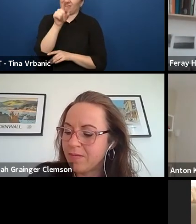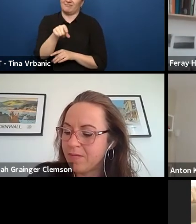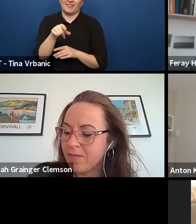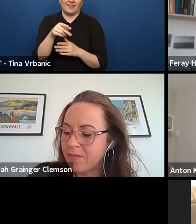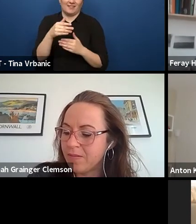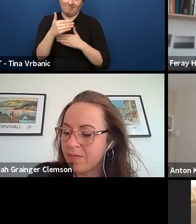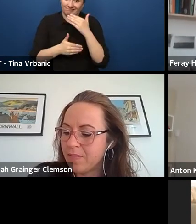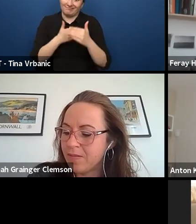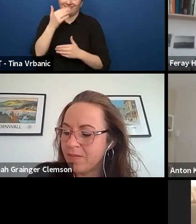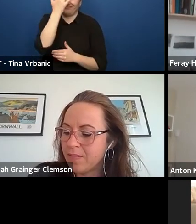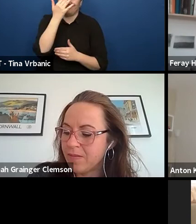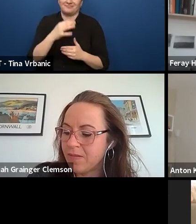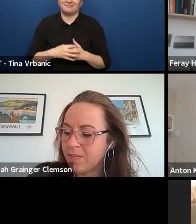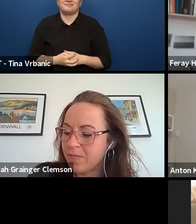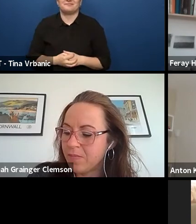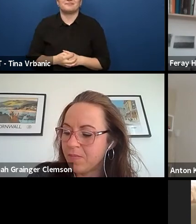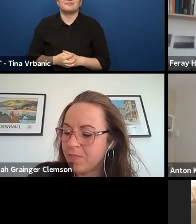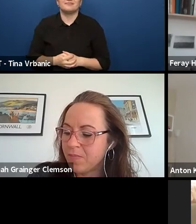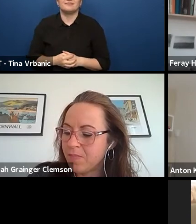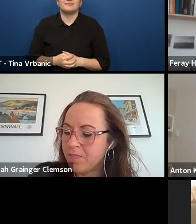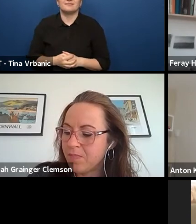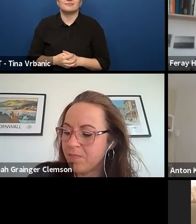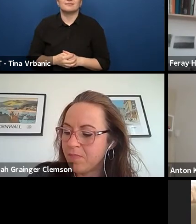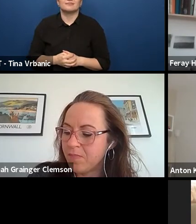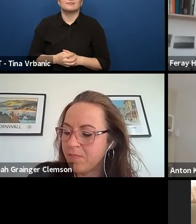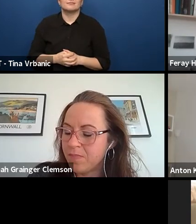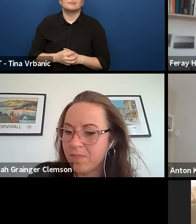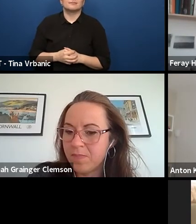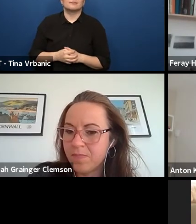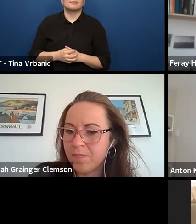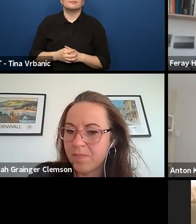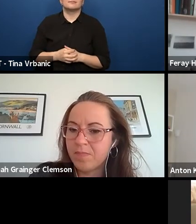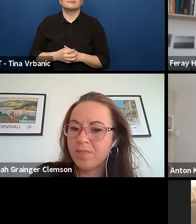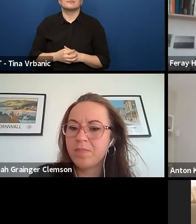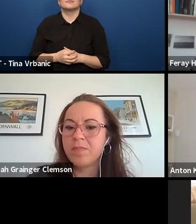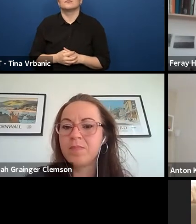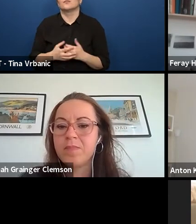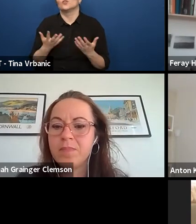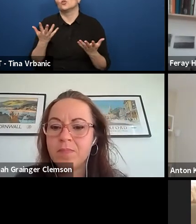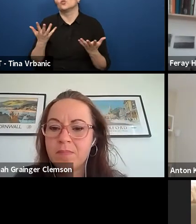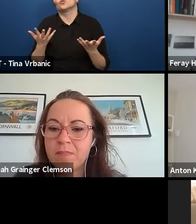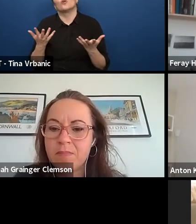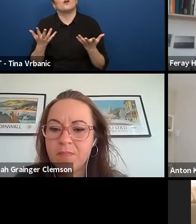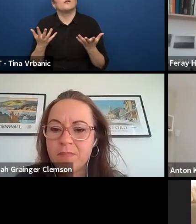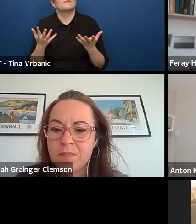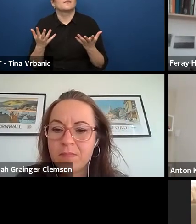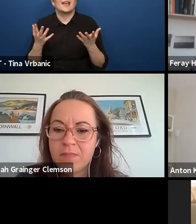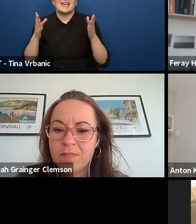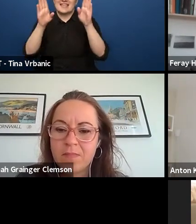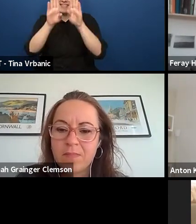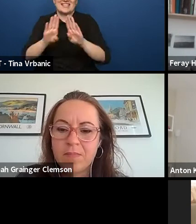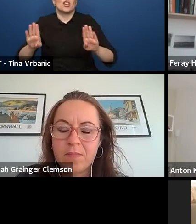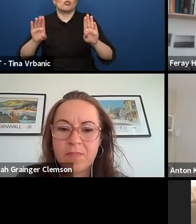So yeah, for me, the standard of creating theatre is very high for your audiences.